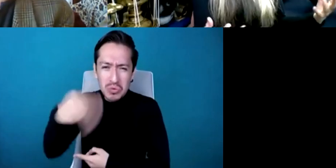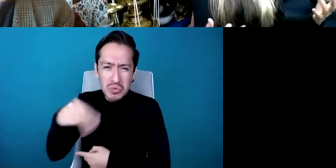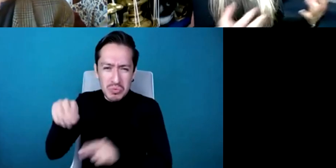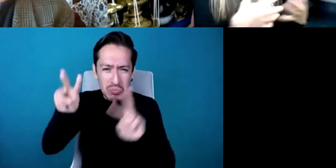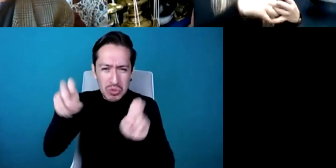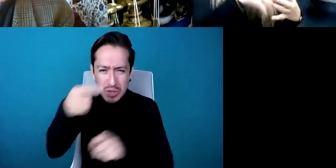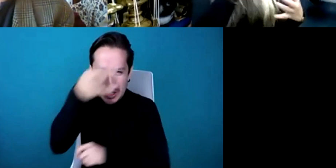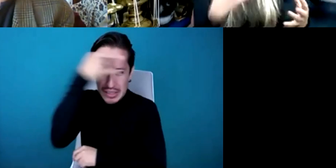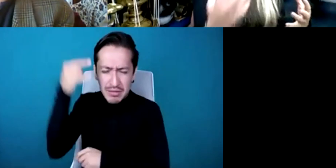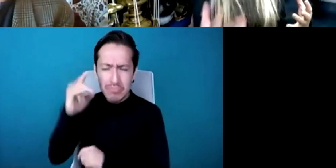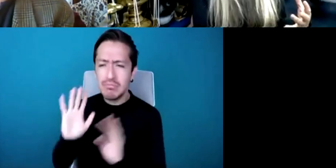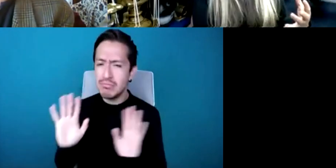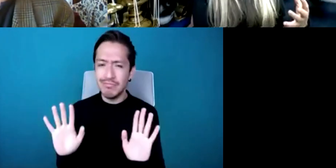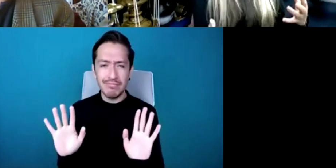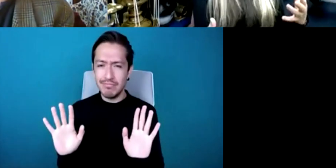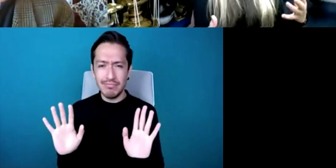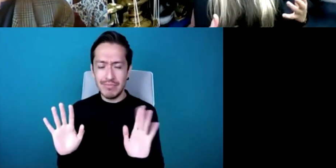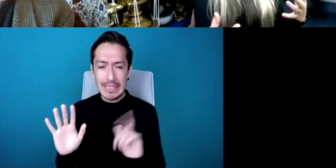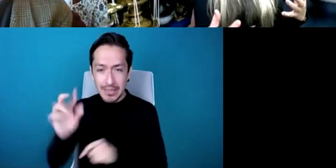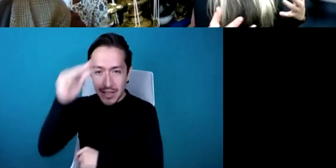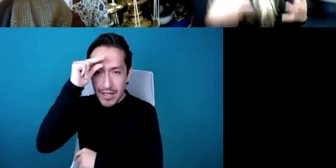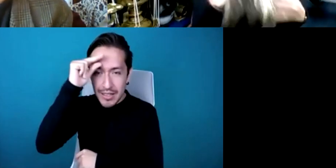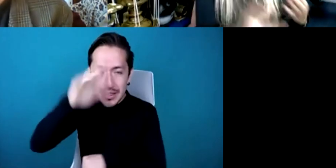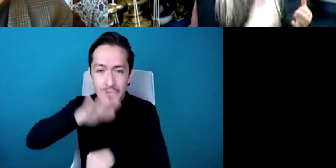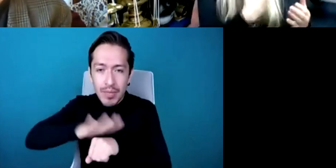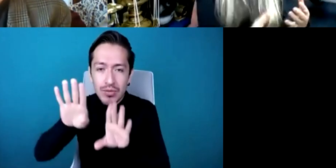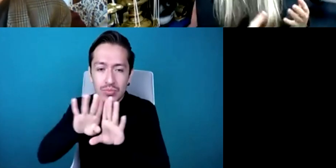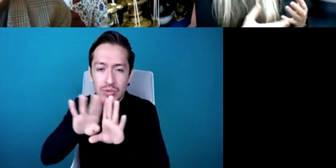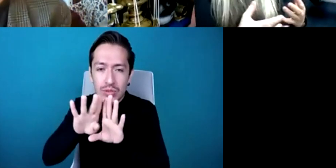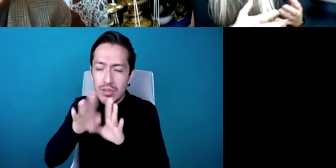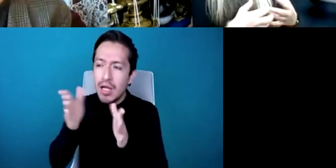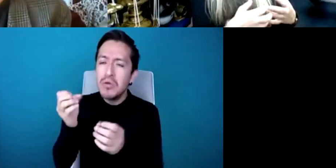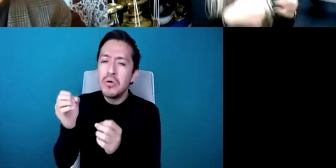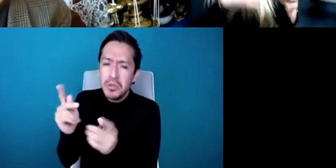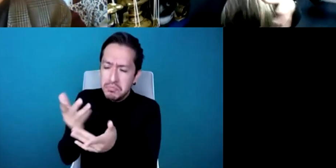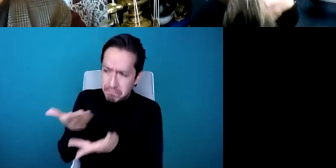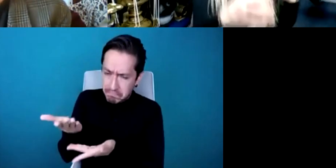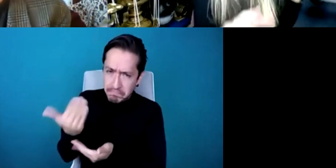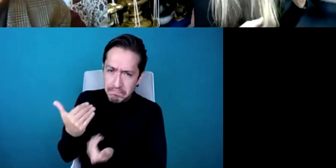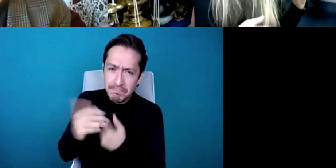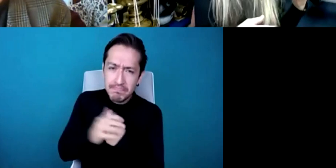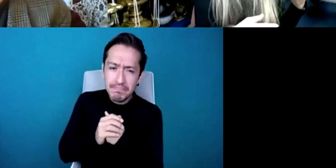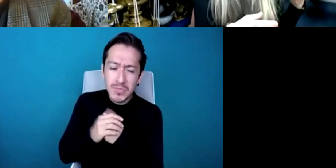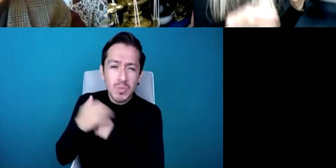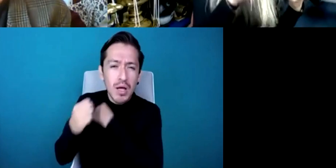and it took several years then afterwards several trips to Japan to see a slight change there and